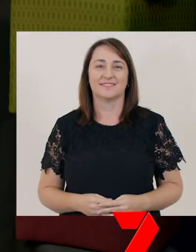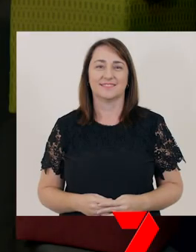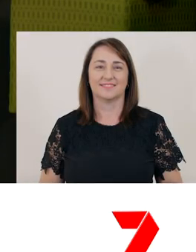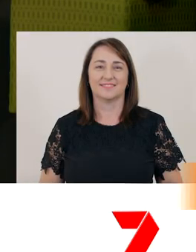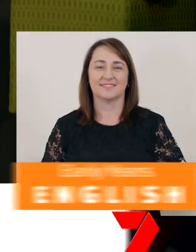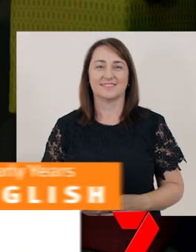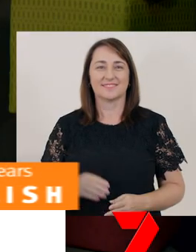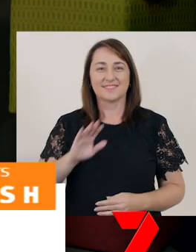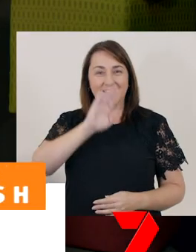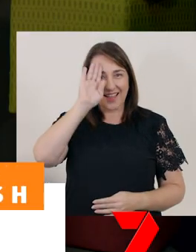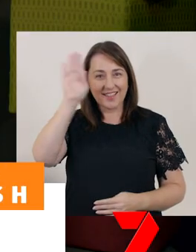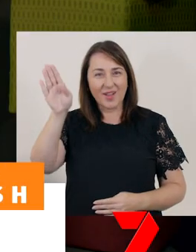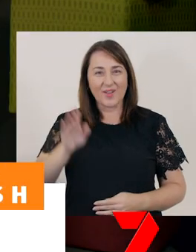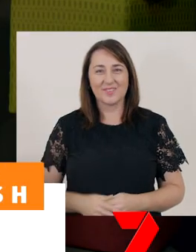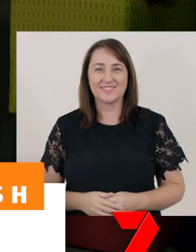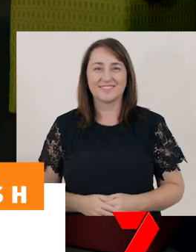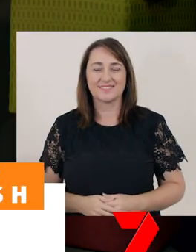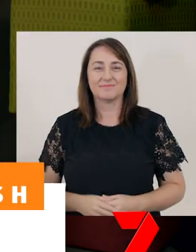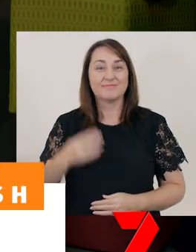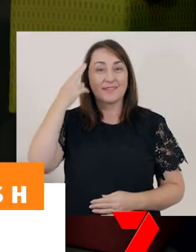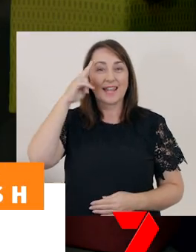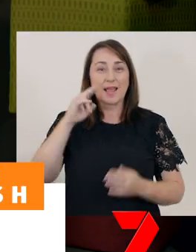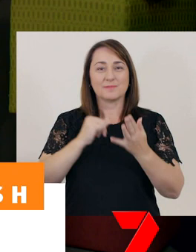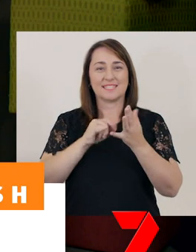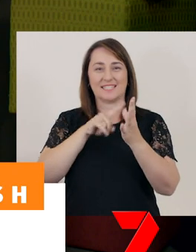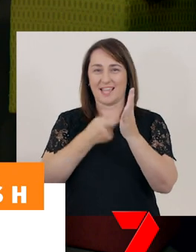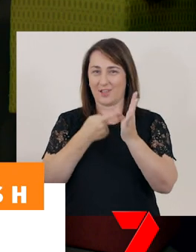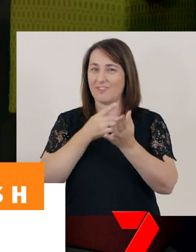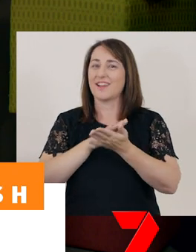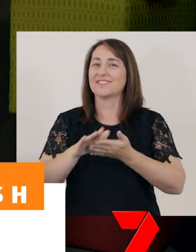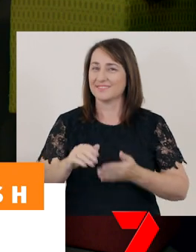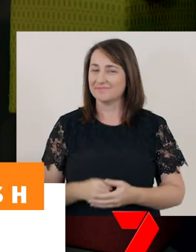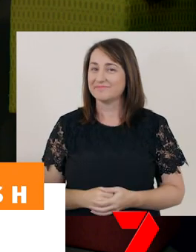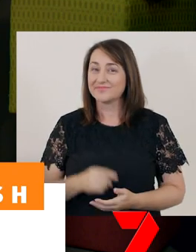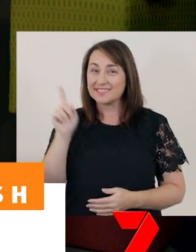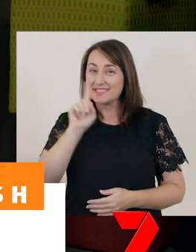Hello, everyone. My name is Sarah. Today, we are looking at letters and sounds.